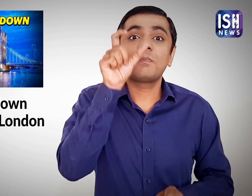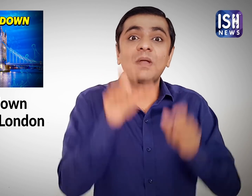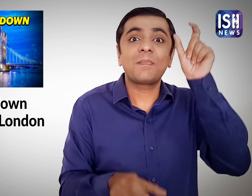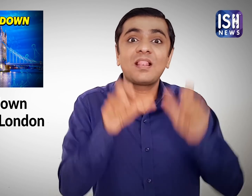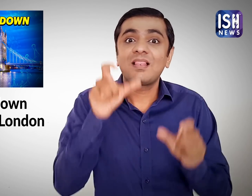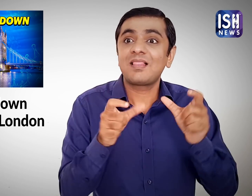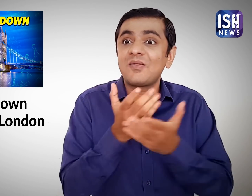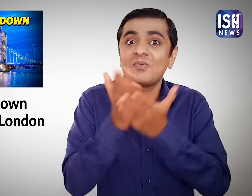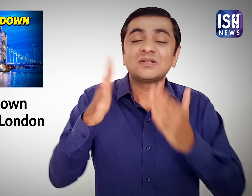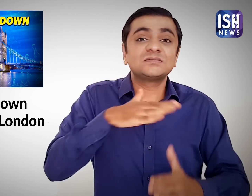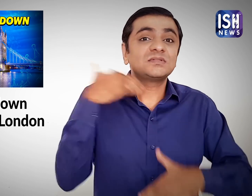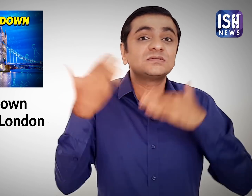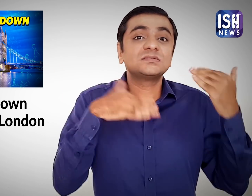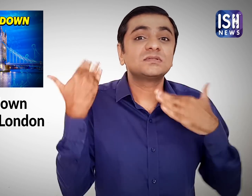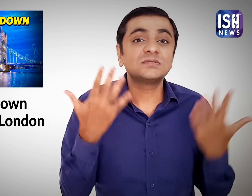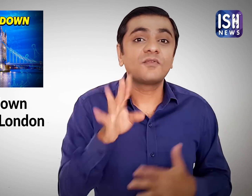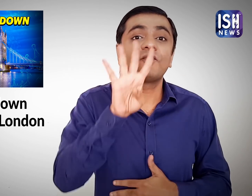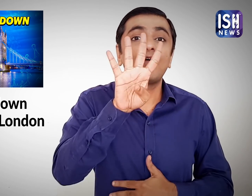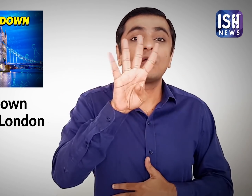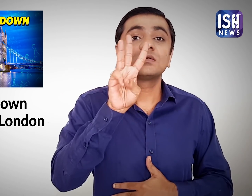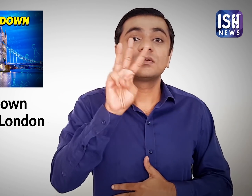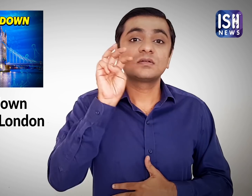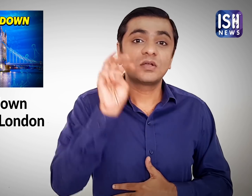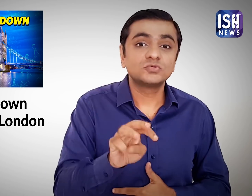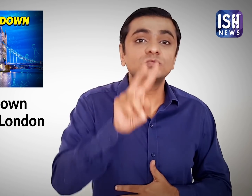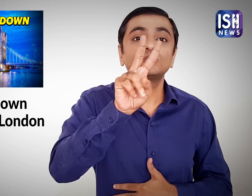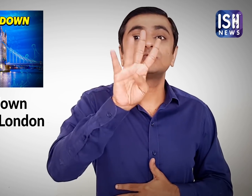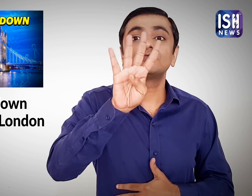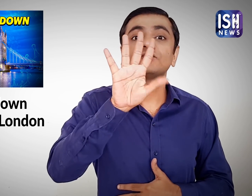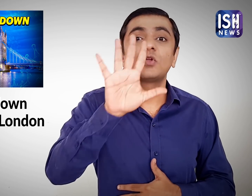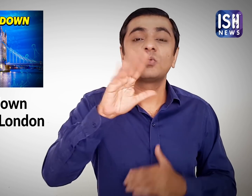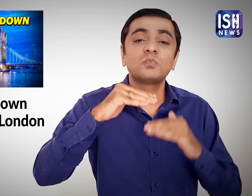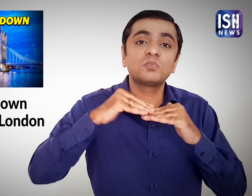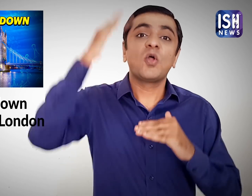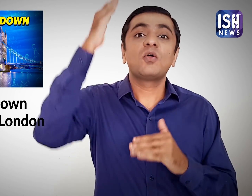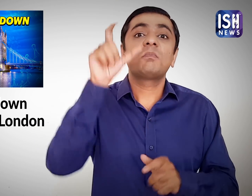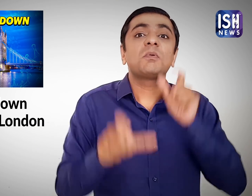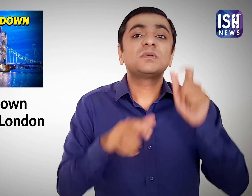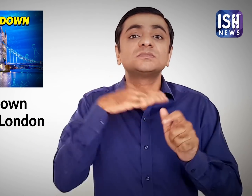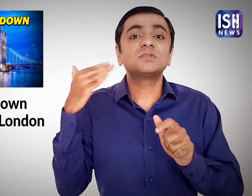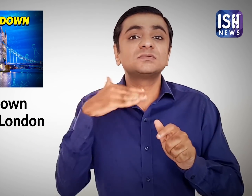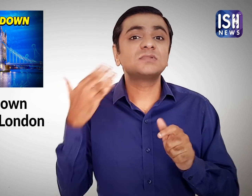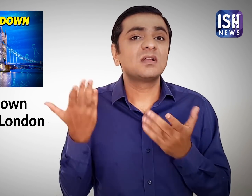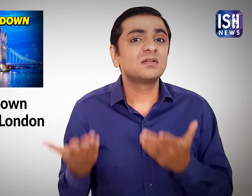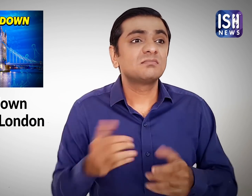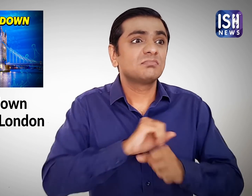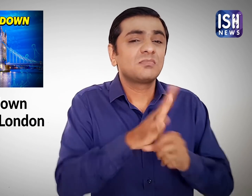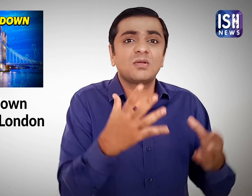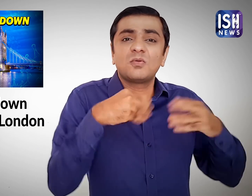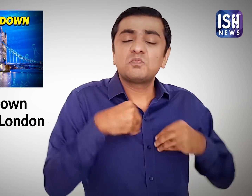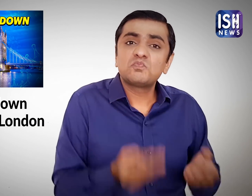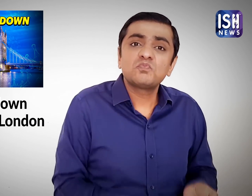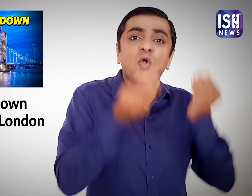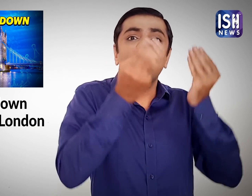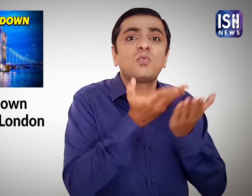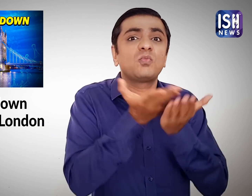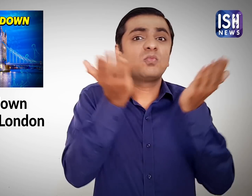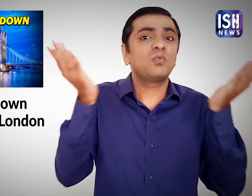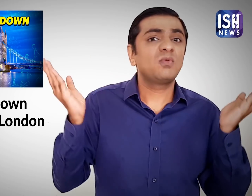Over 43,245 patients have died after contracting the virus.